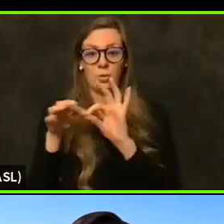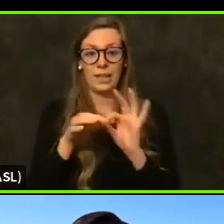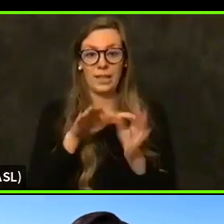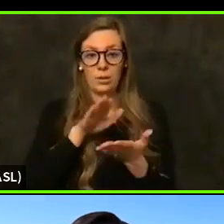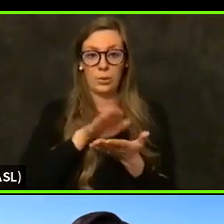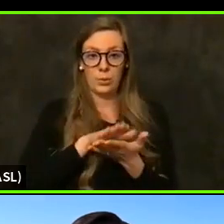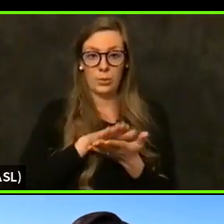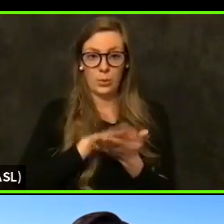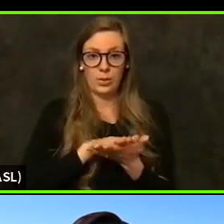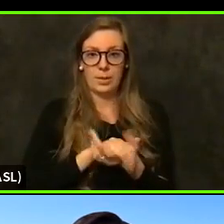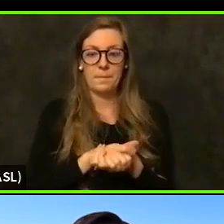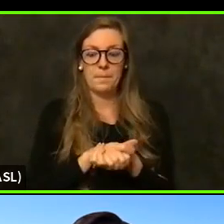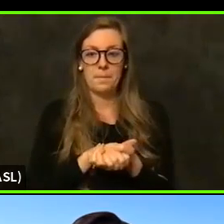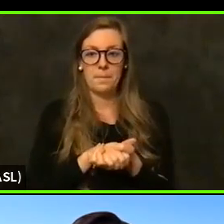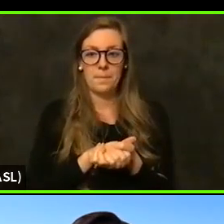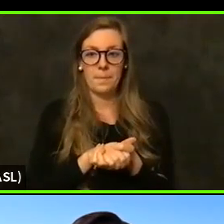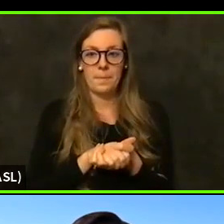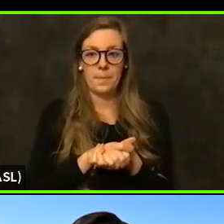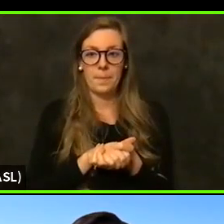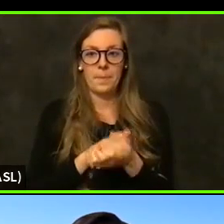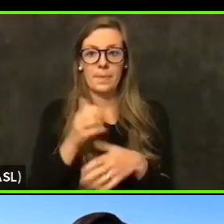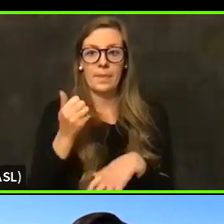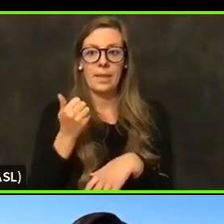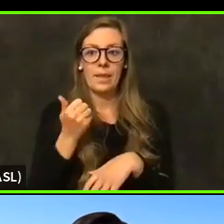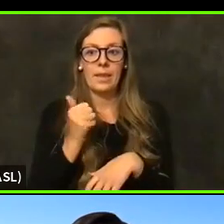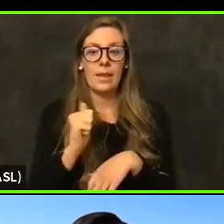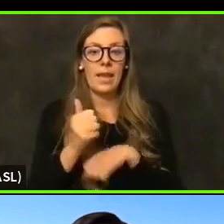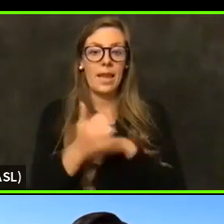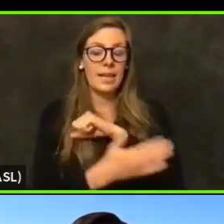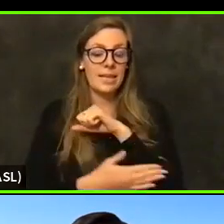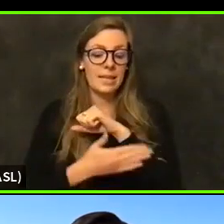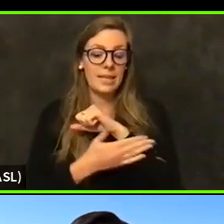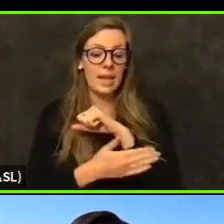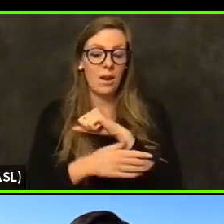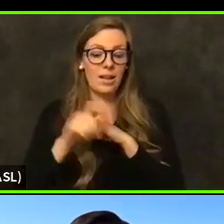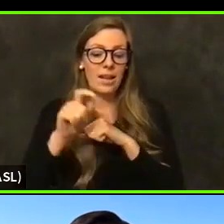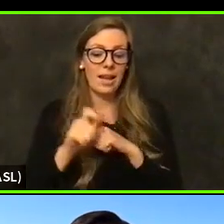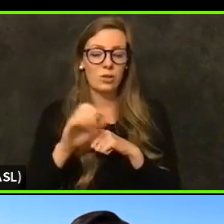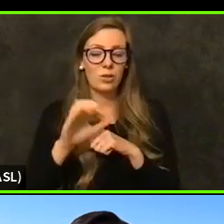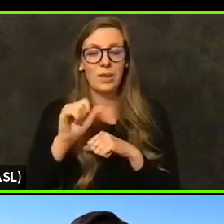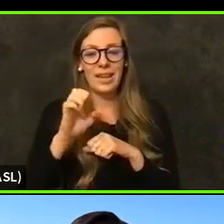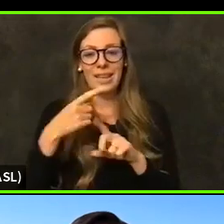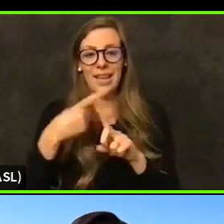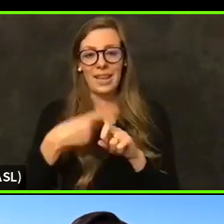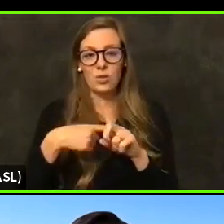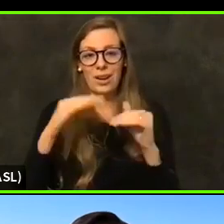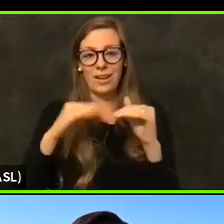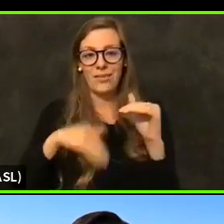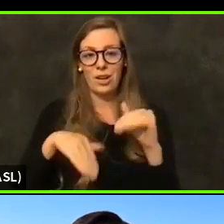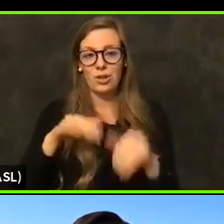that any county in the state has to be at a case rate of under twenty five cases